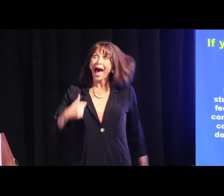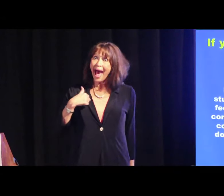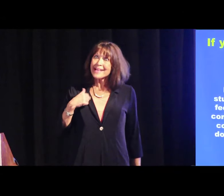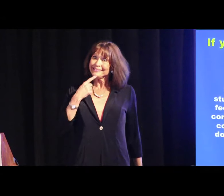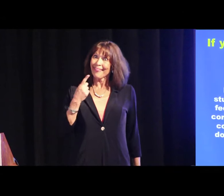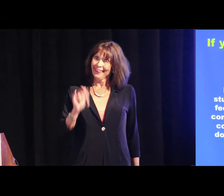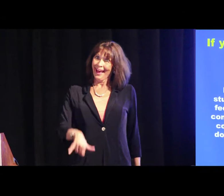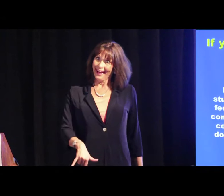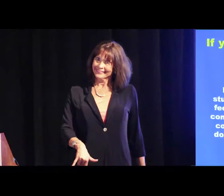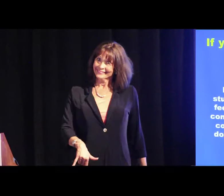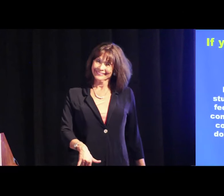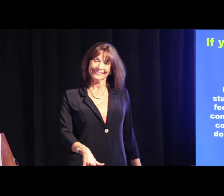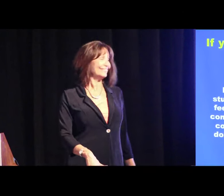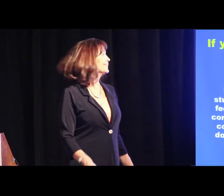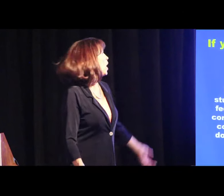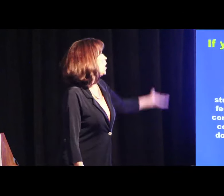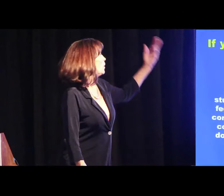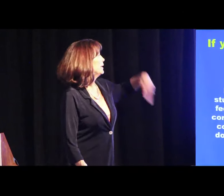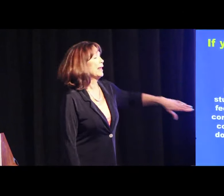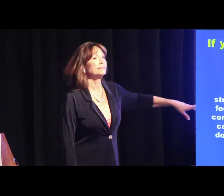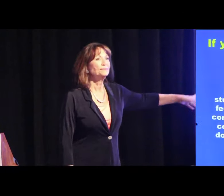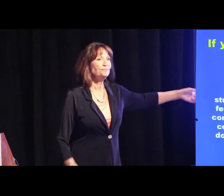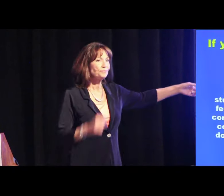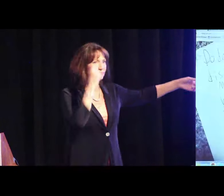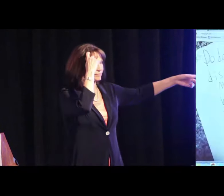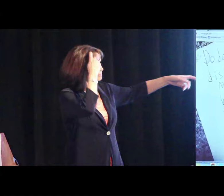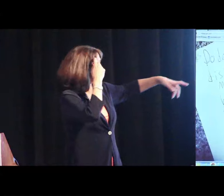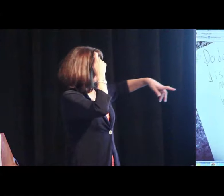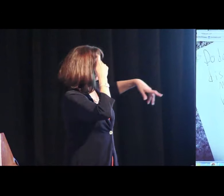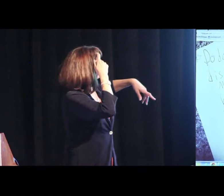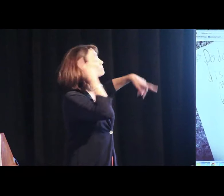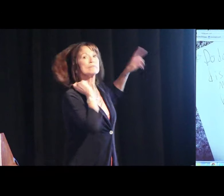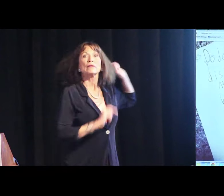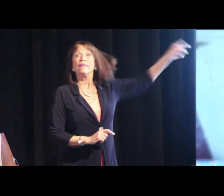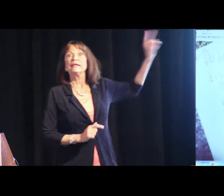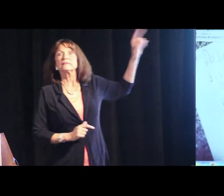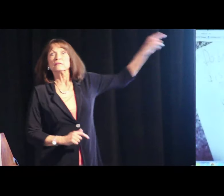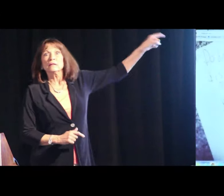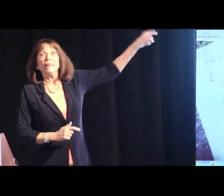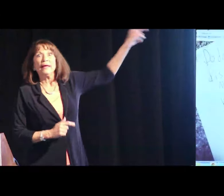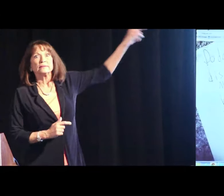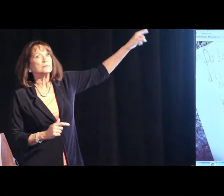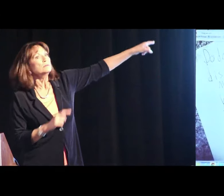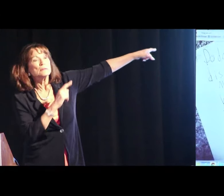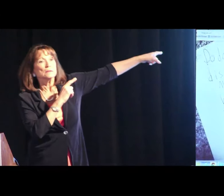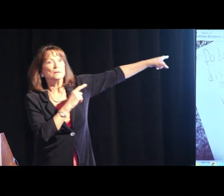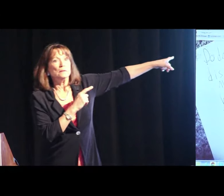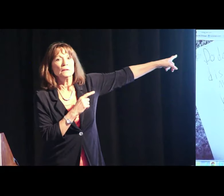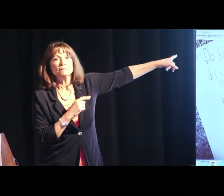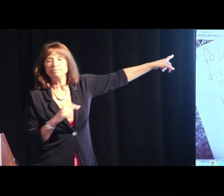Do you know who said that? I said that. Okay. On to the next one. This, this.